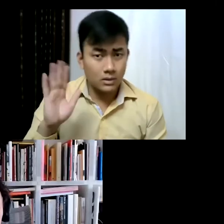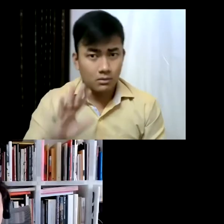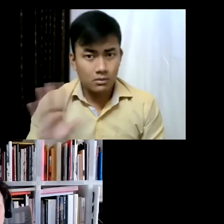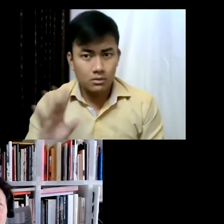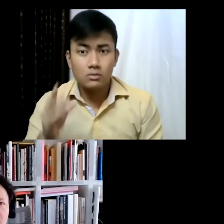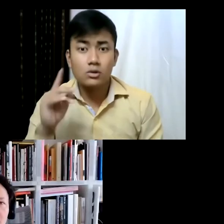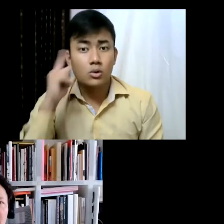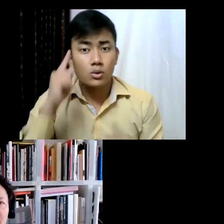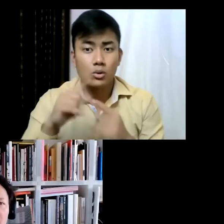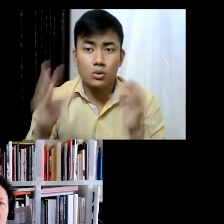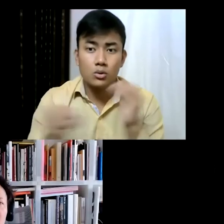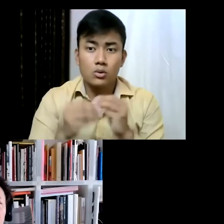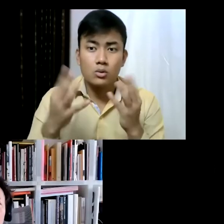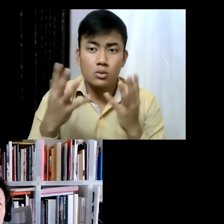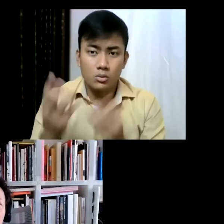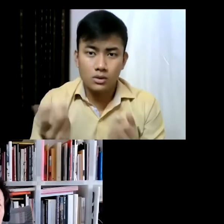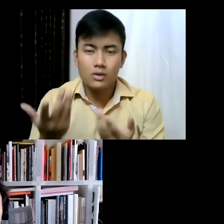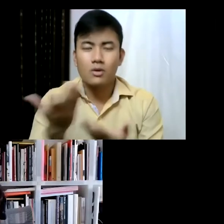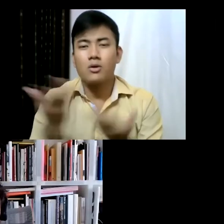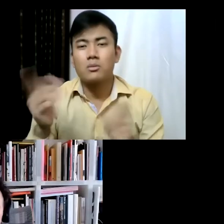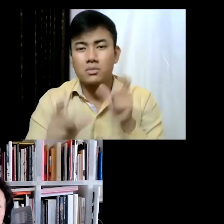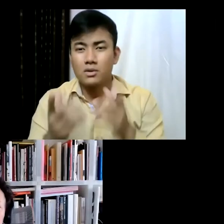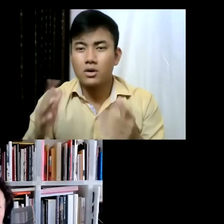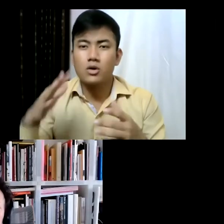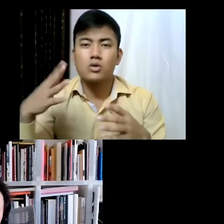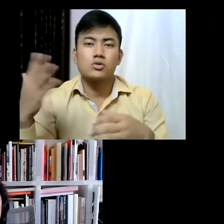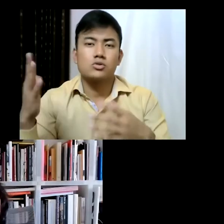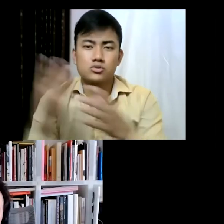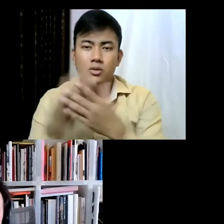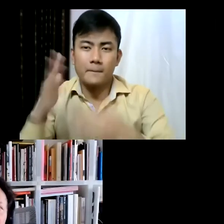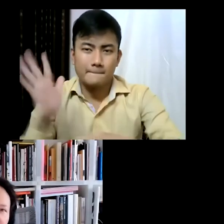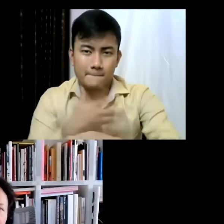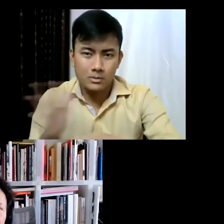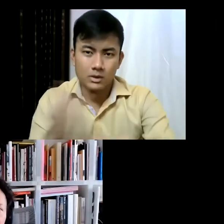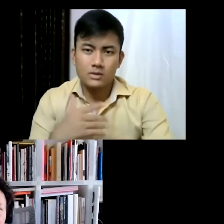sound and bringing music to especially a specific location of the High Line that is not necessarily